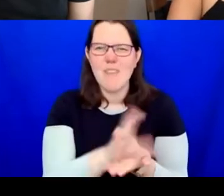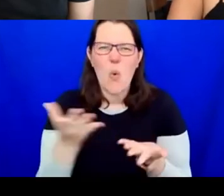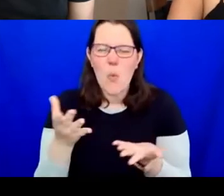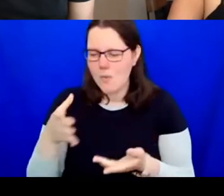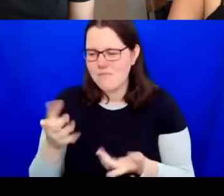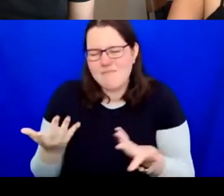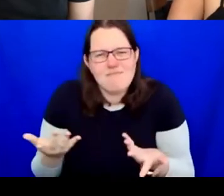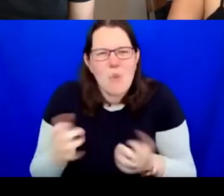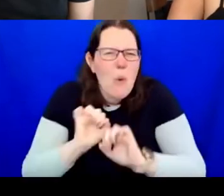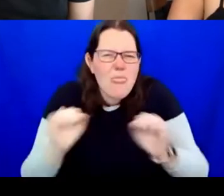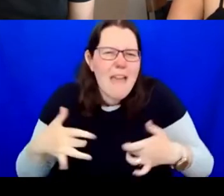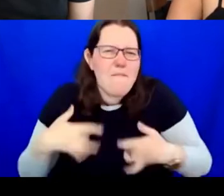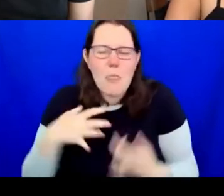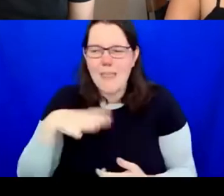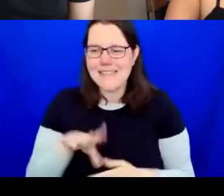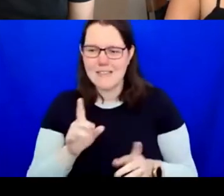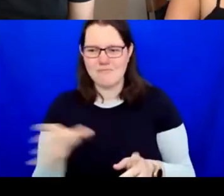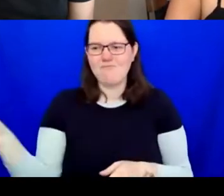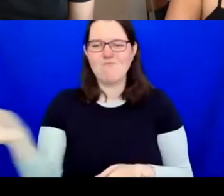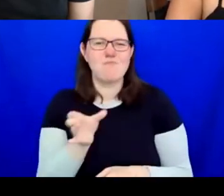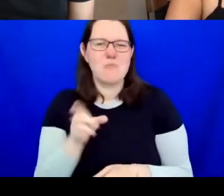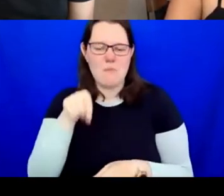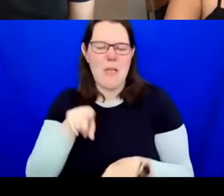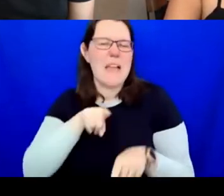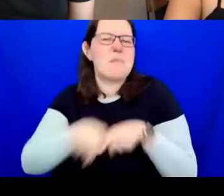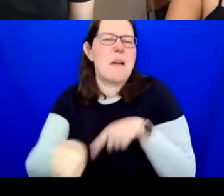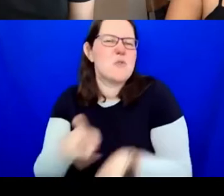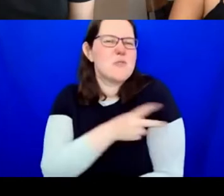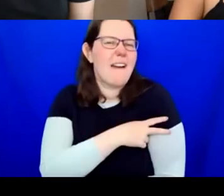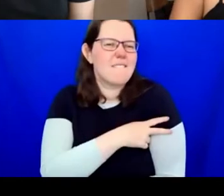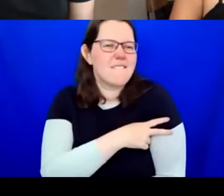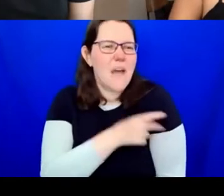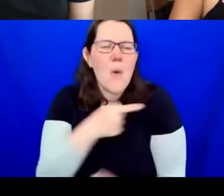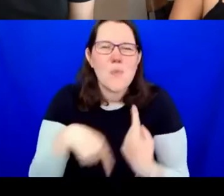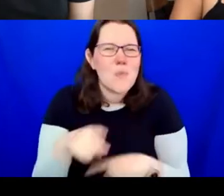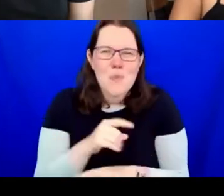I think this sense of waiting until the perfect working condition hinders many of them from just